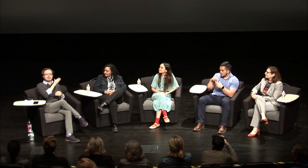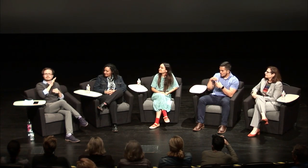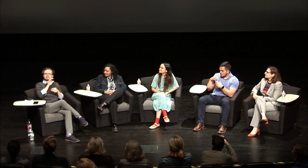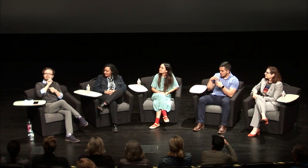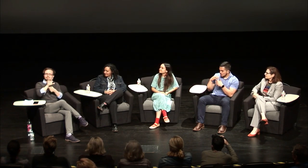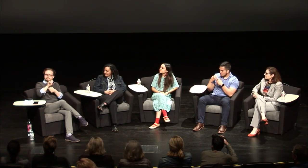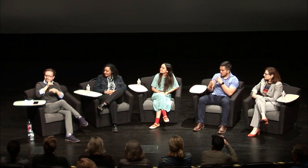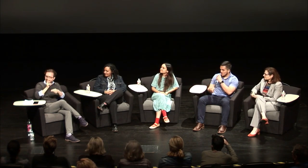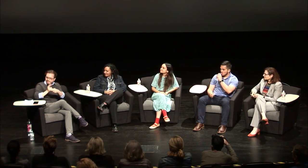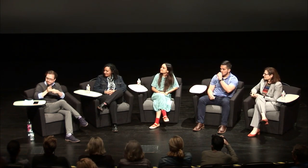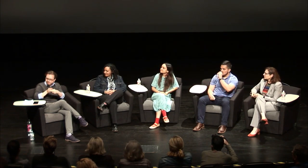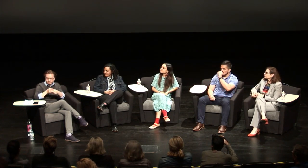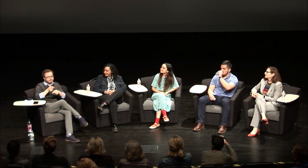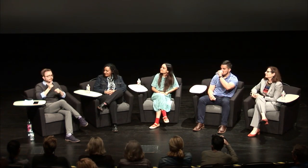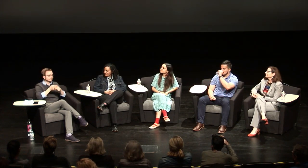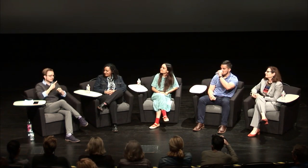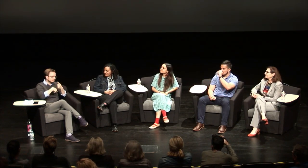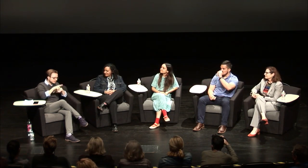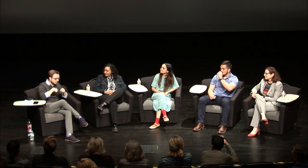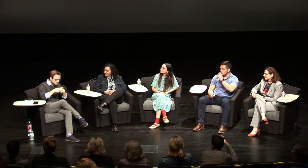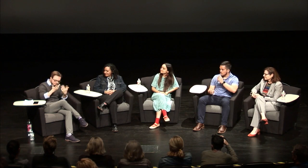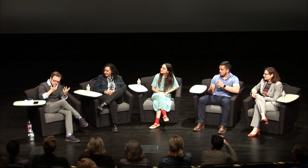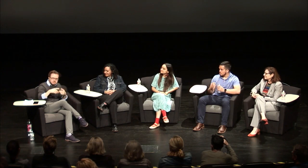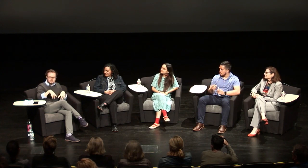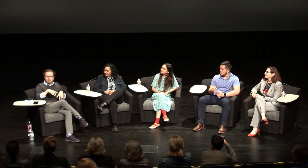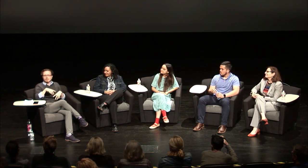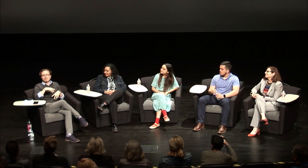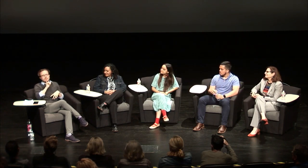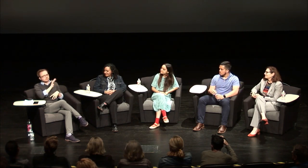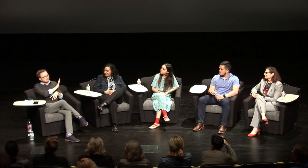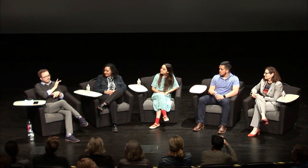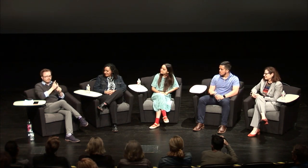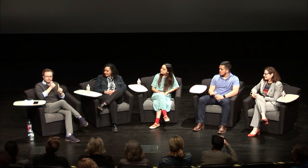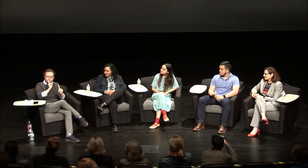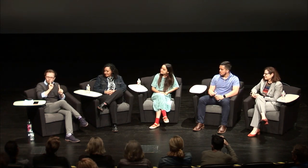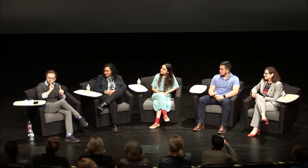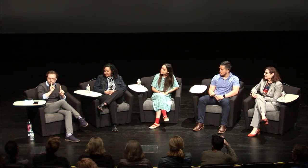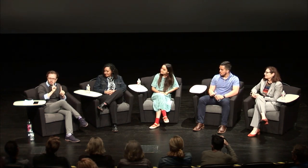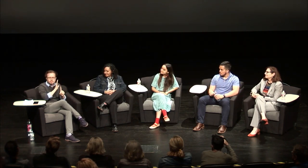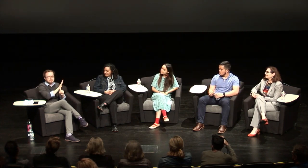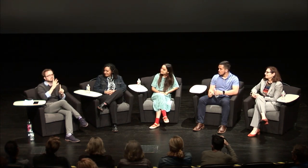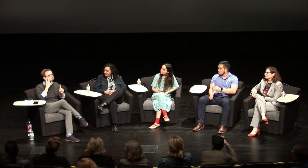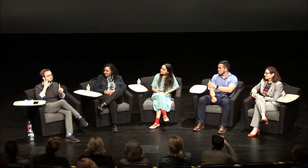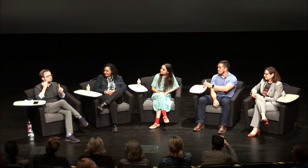introductions, everyone will give their name, their name sign, where they're from